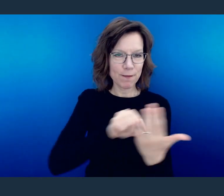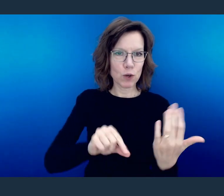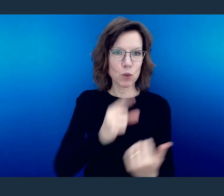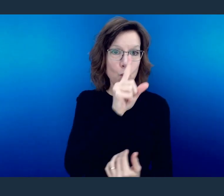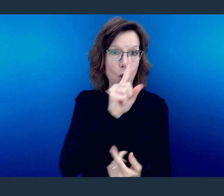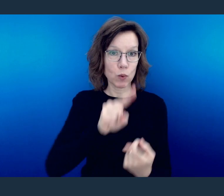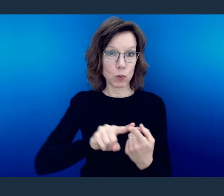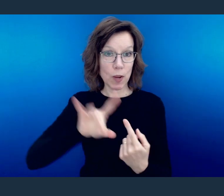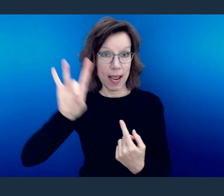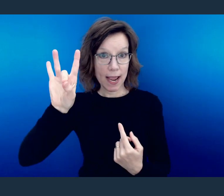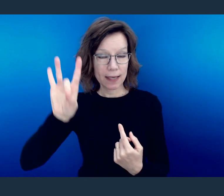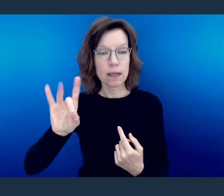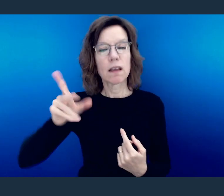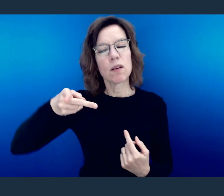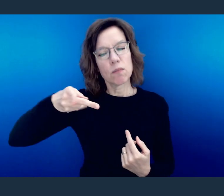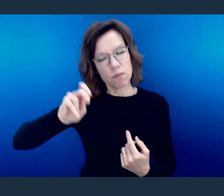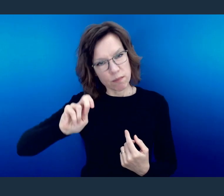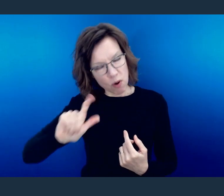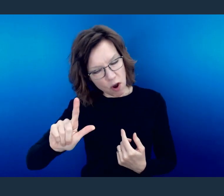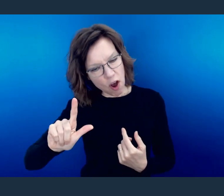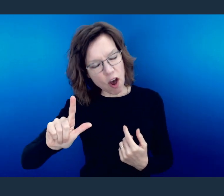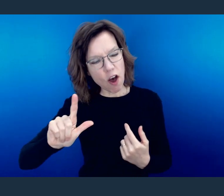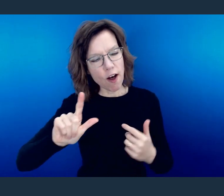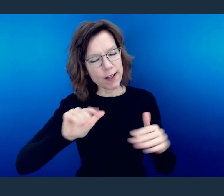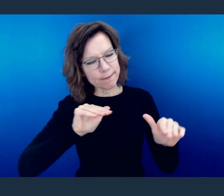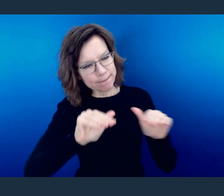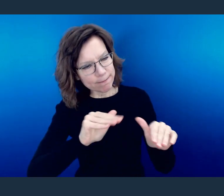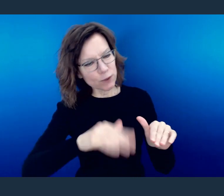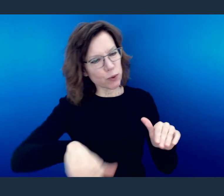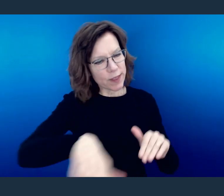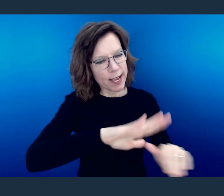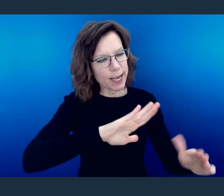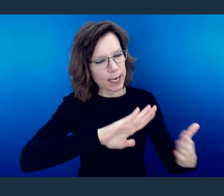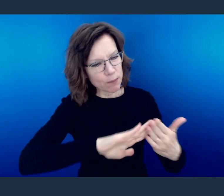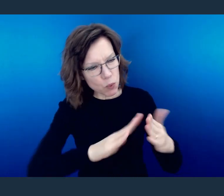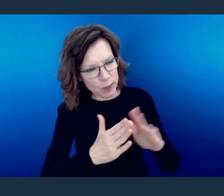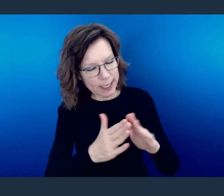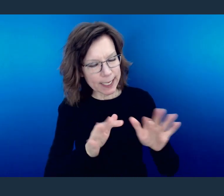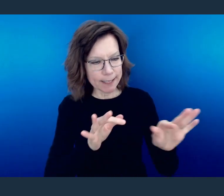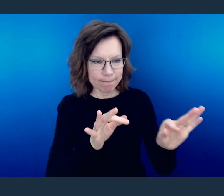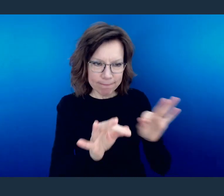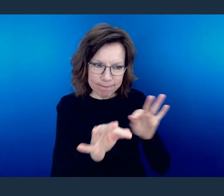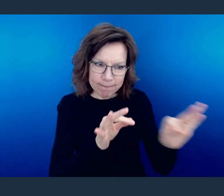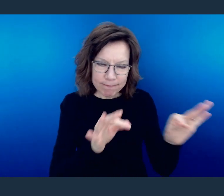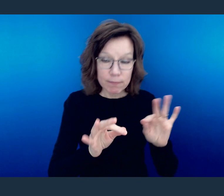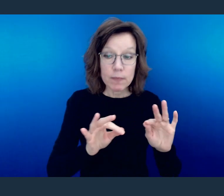In verses 1-8, we see Paul dealing with this community. And he deals with a number of things.